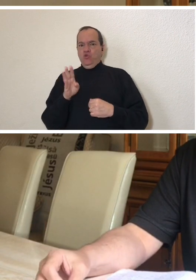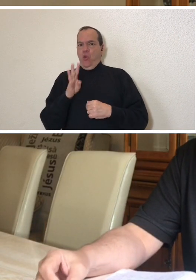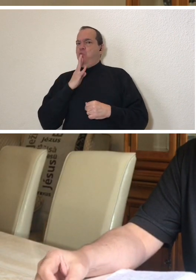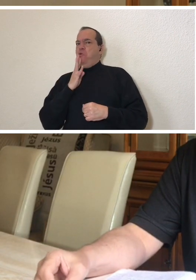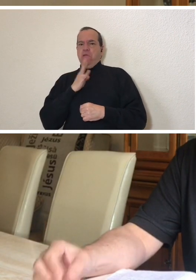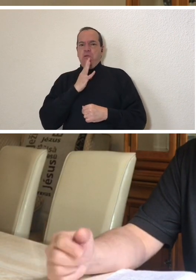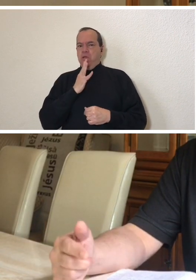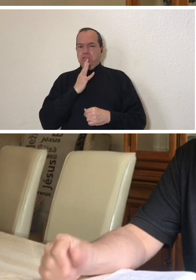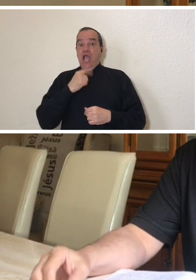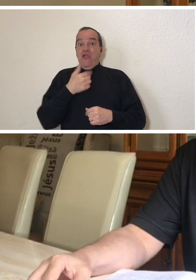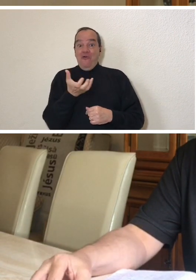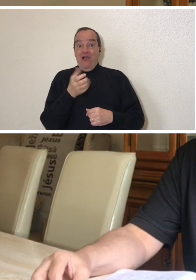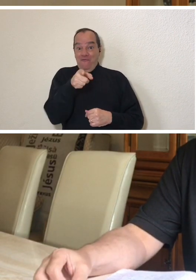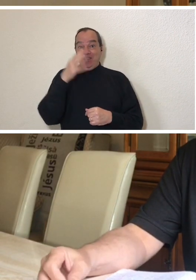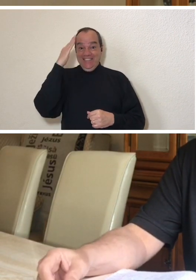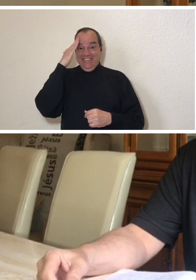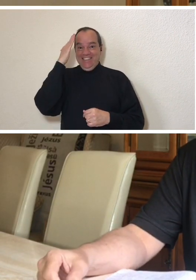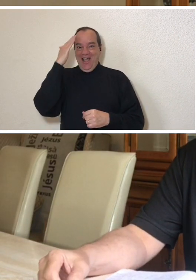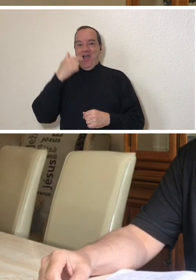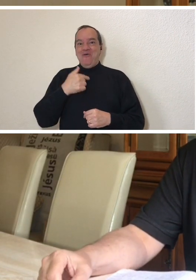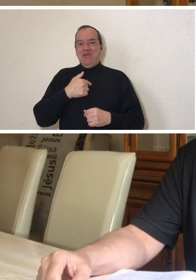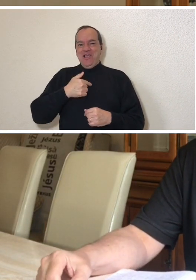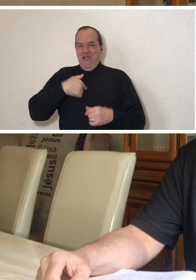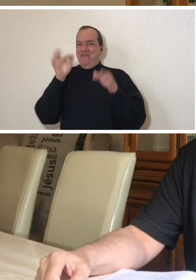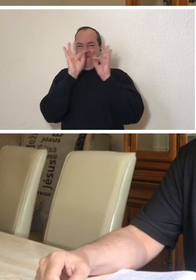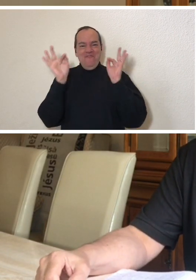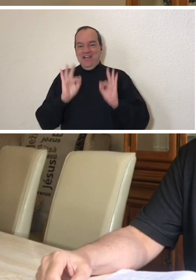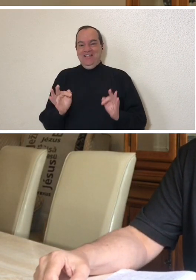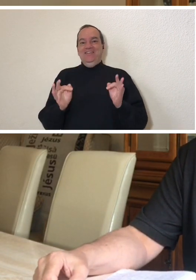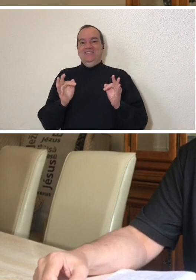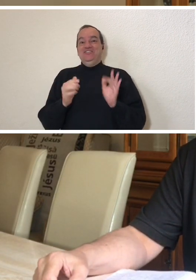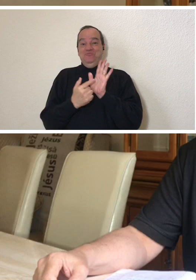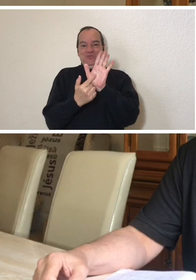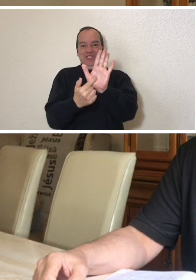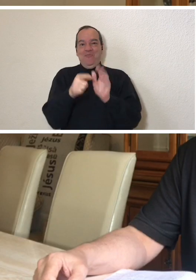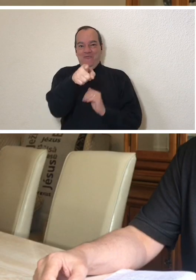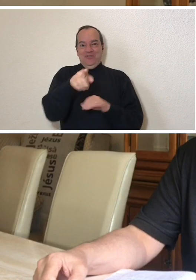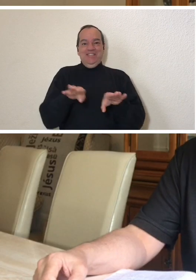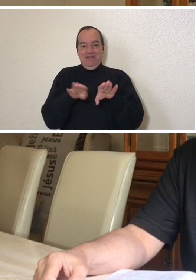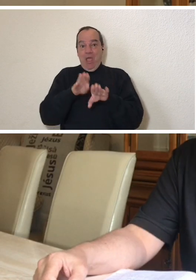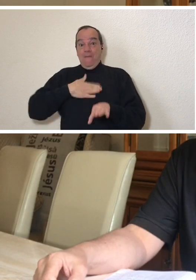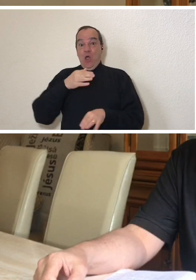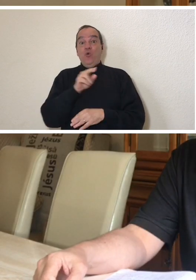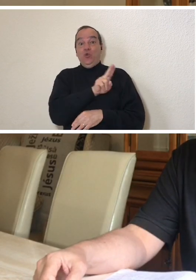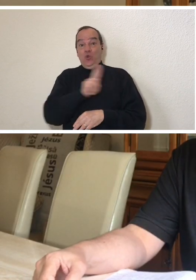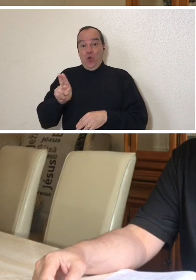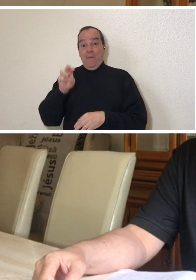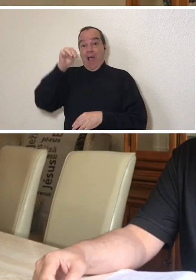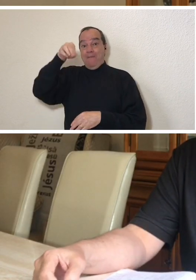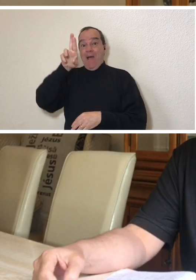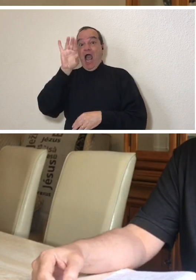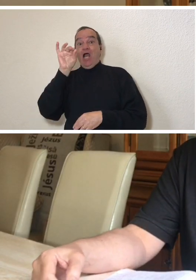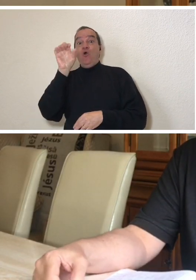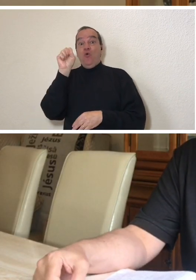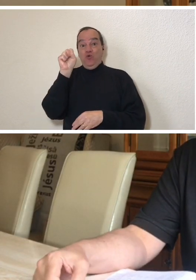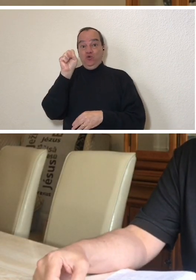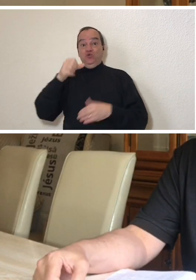I'd like you to know that I'm very happy to share with you too. My name is Marcos and today is my birthday.